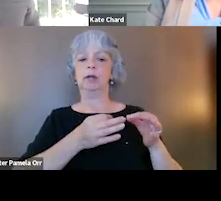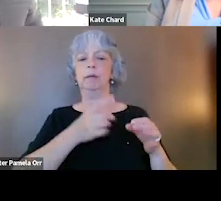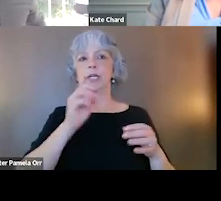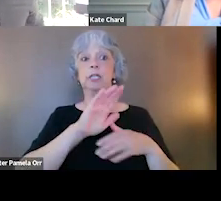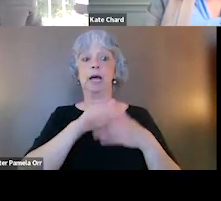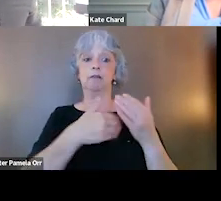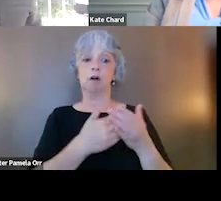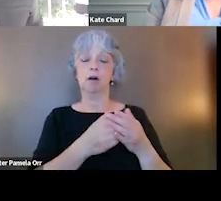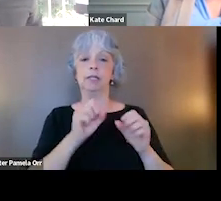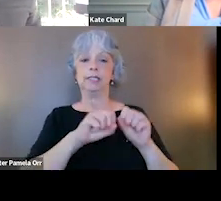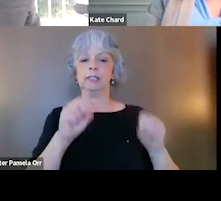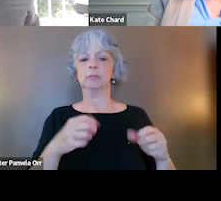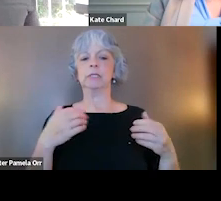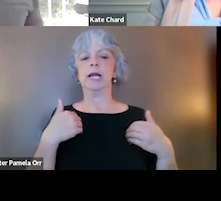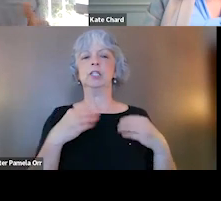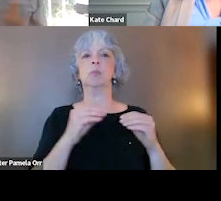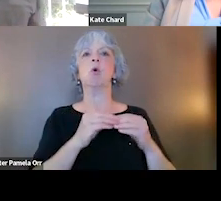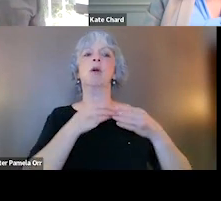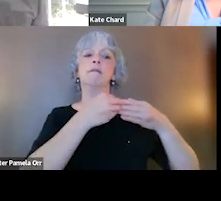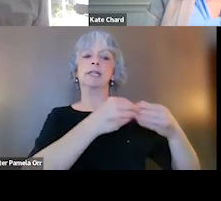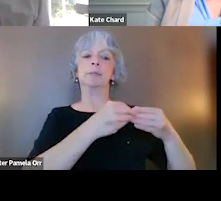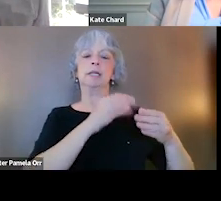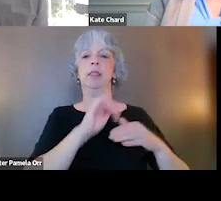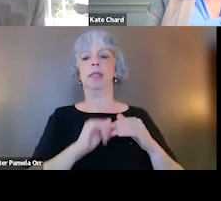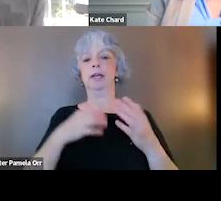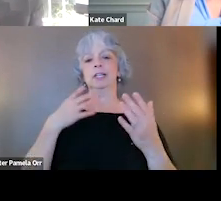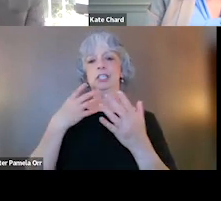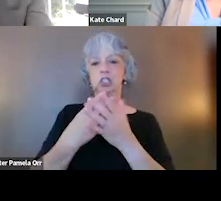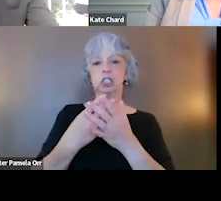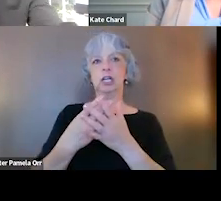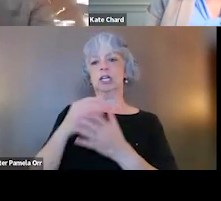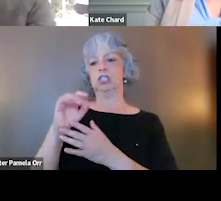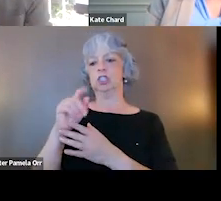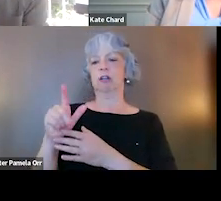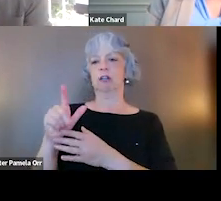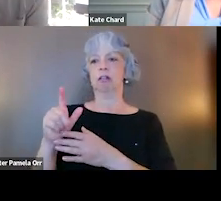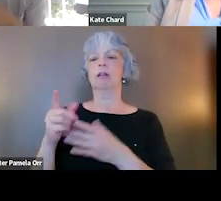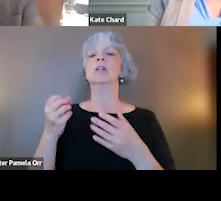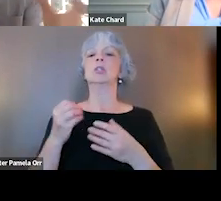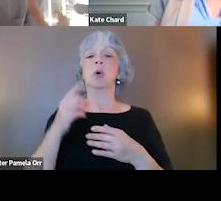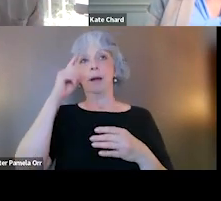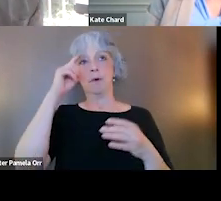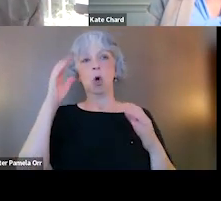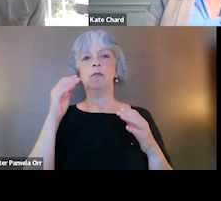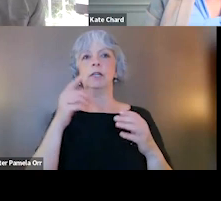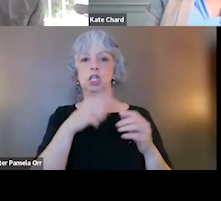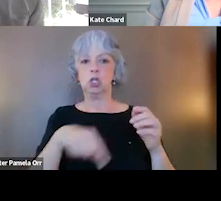that has a little bit more flexibility than a jail or prison setting. But I think what I'm gonna talk about hopefully can resonate even if that's a setting